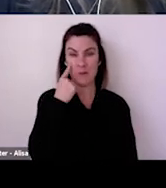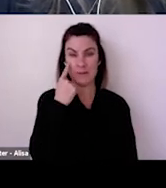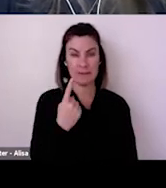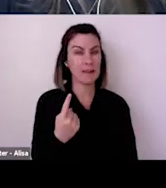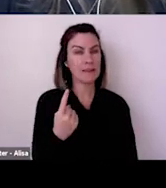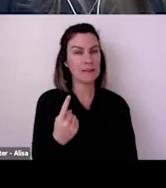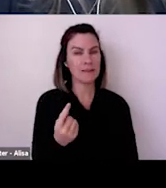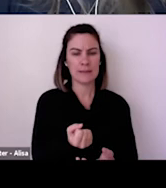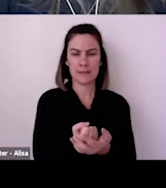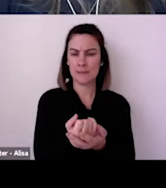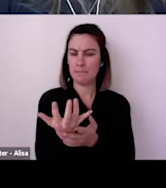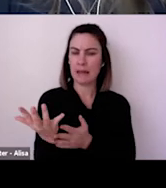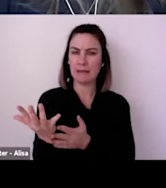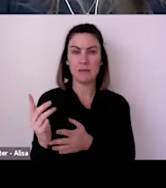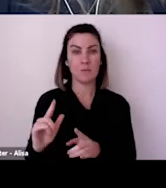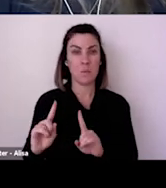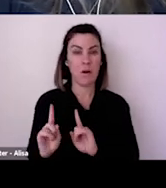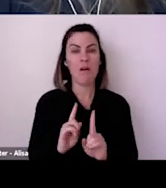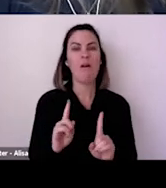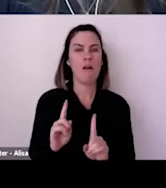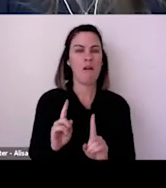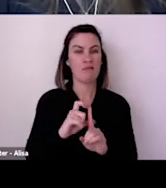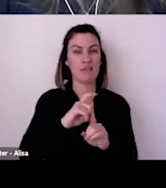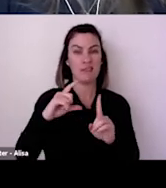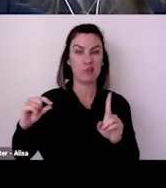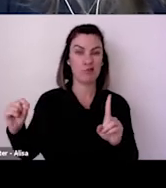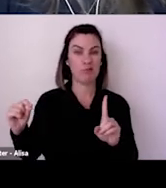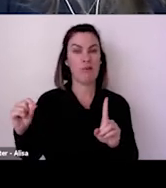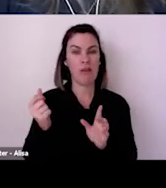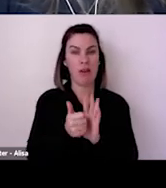able to refer to what was done last time and simply go to the document and process.